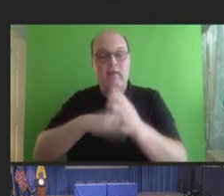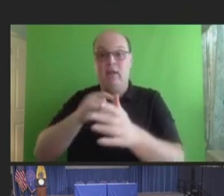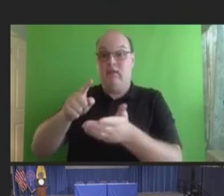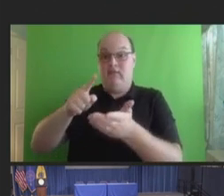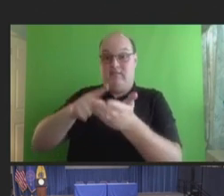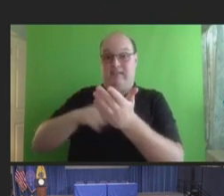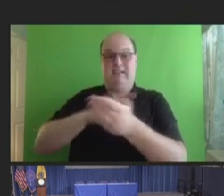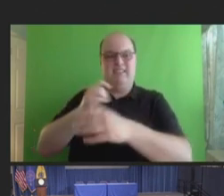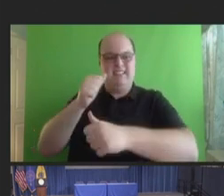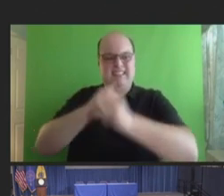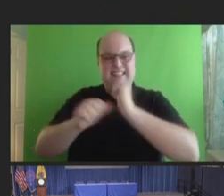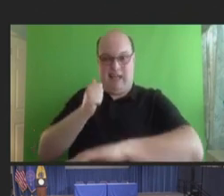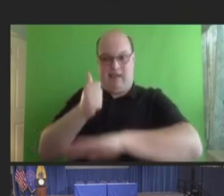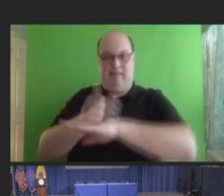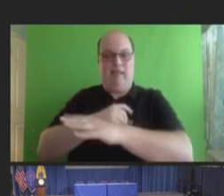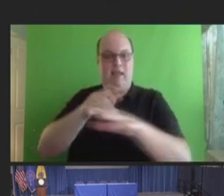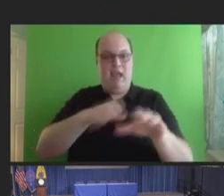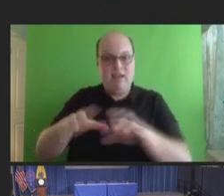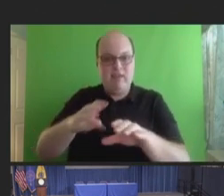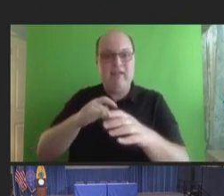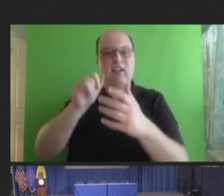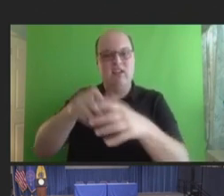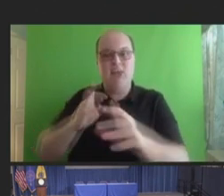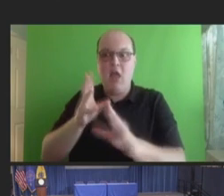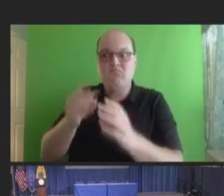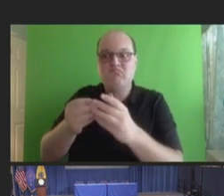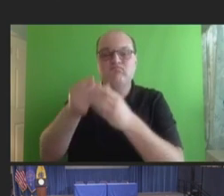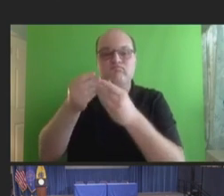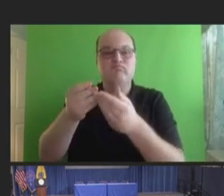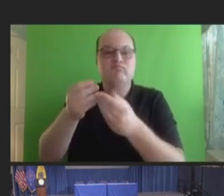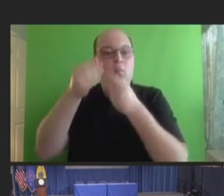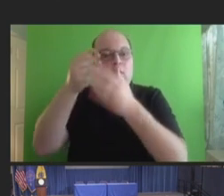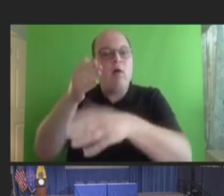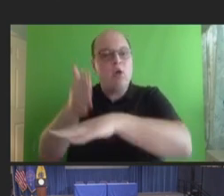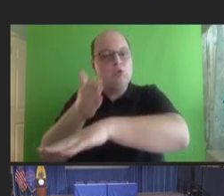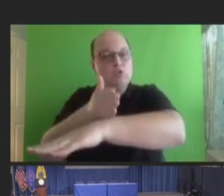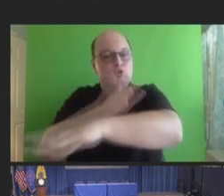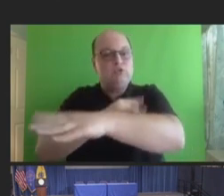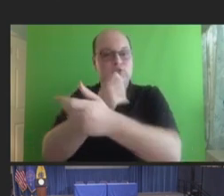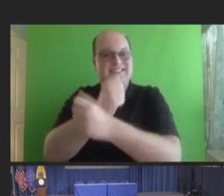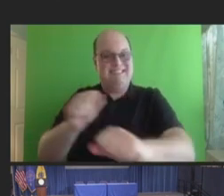that HHS and federal partners can take to increase knowledge and use of the safety system;